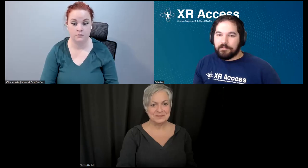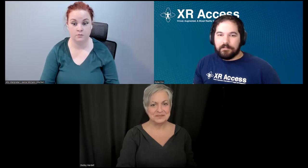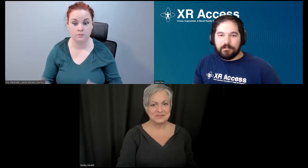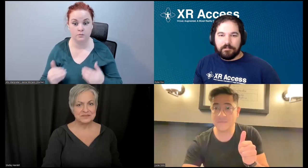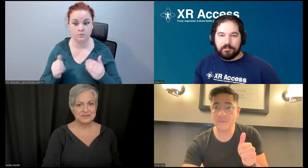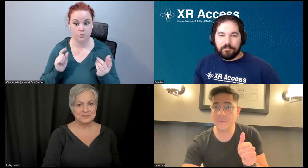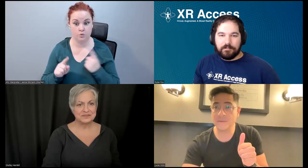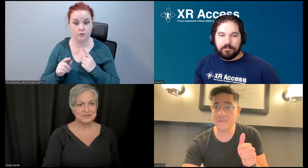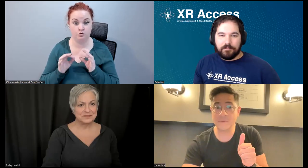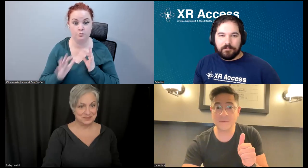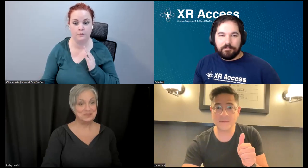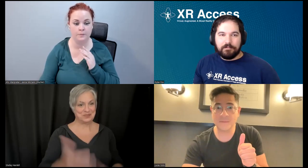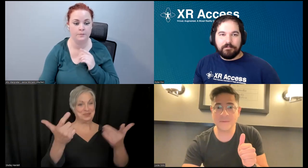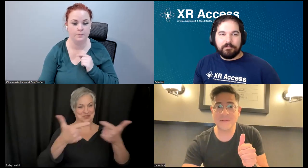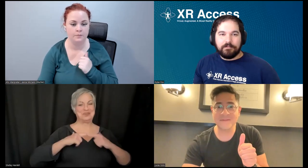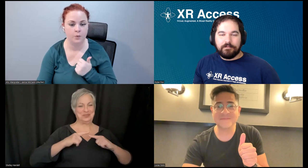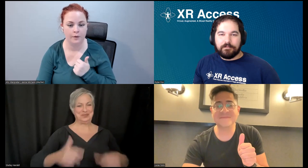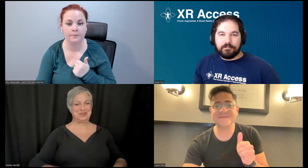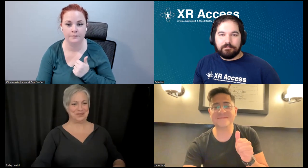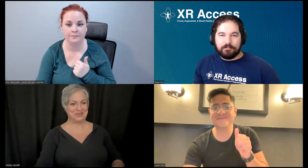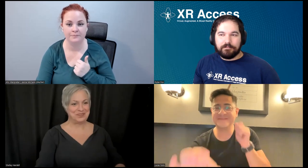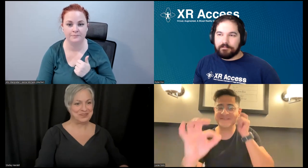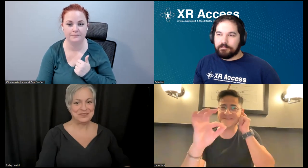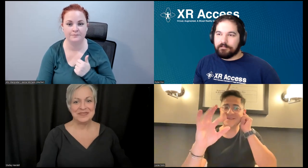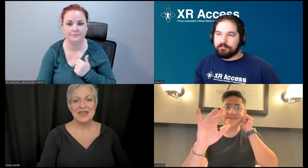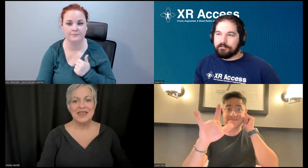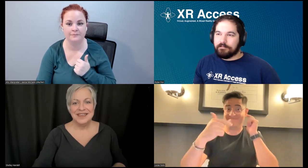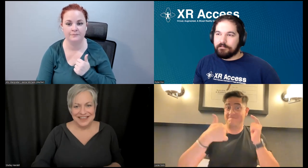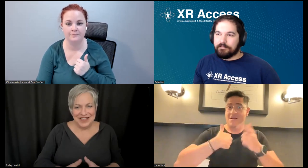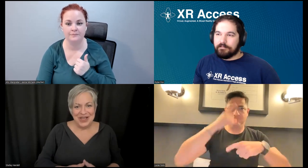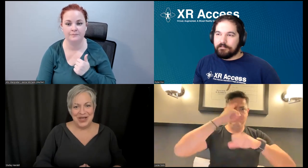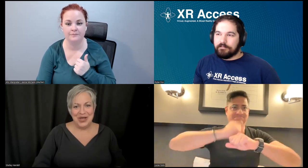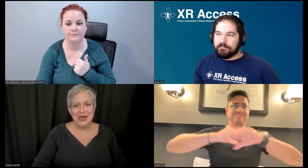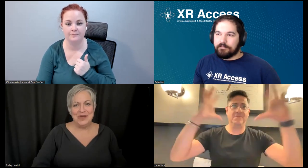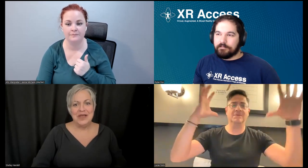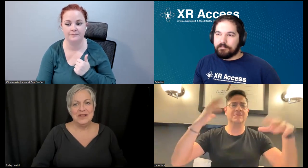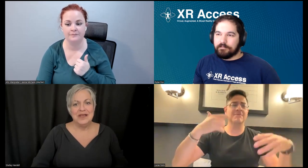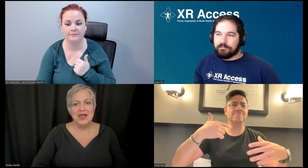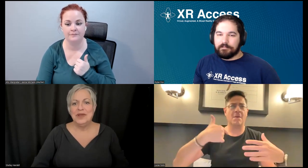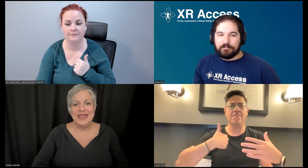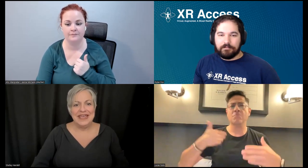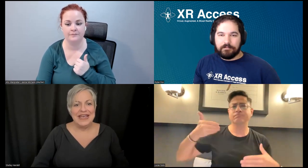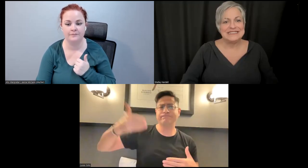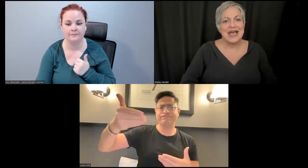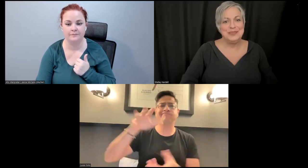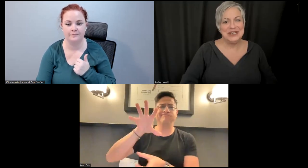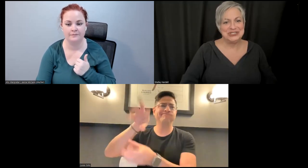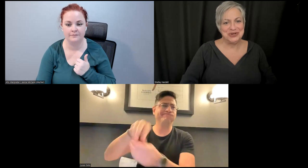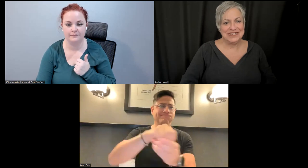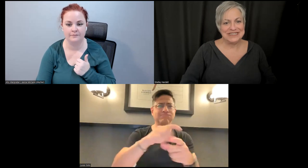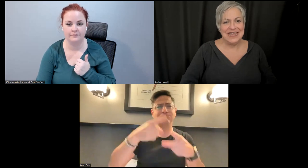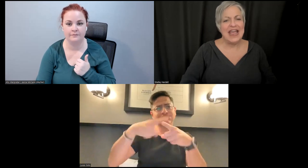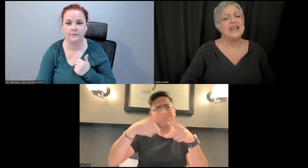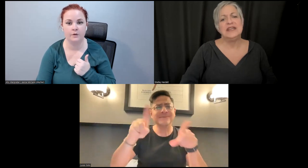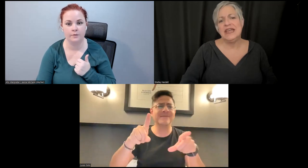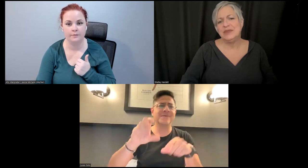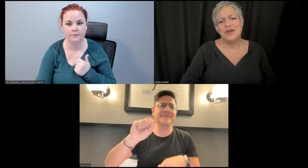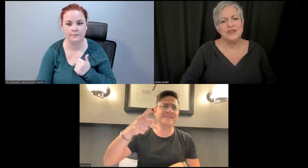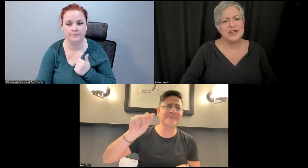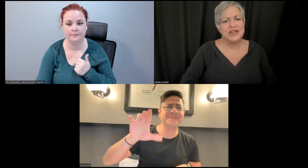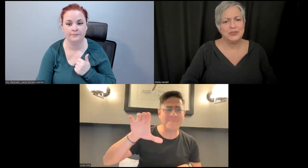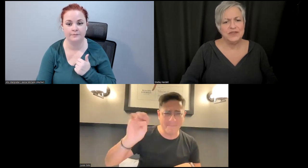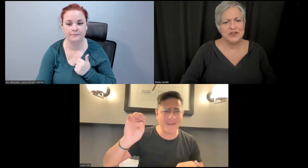Okay. As I picture it -- and I am involved in a number of